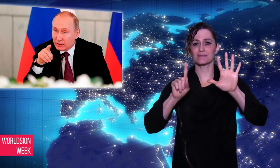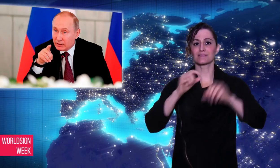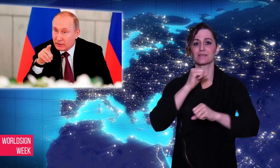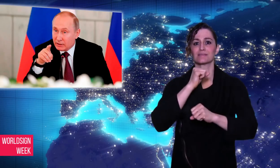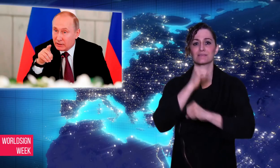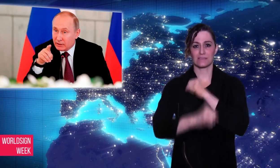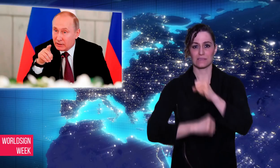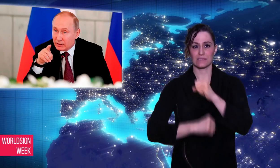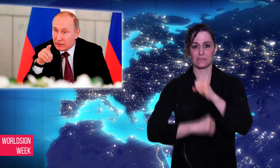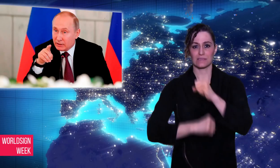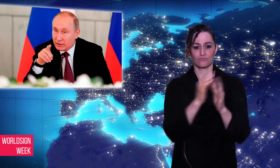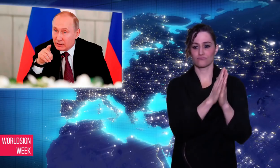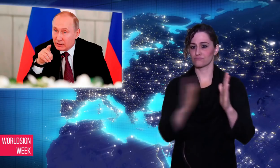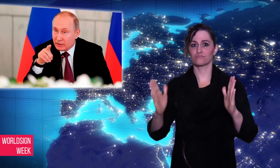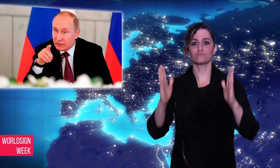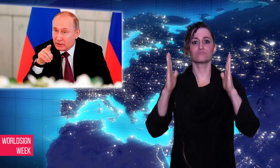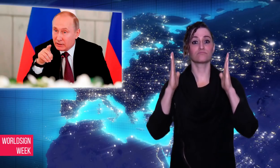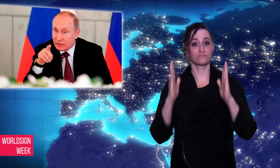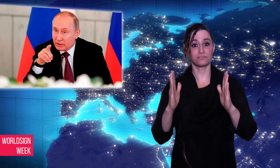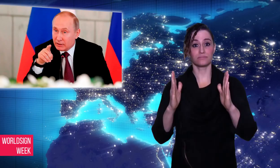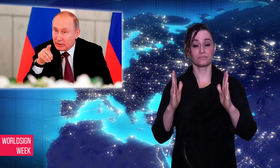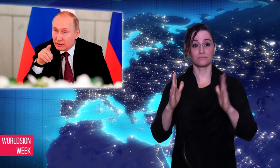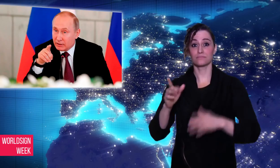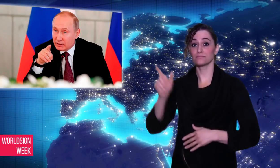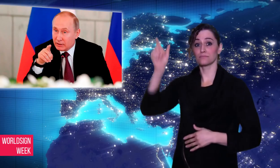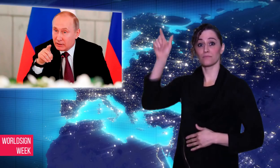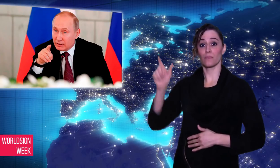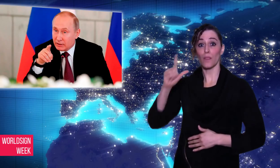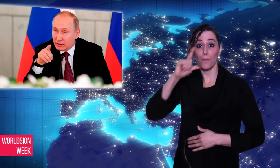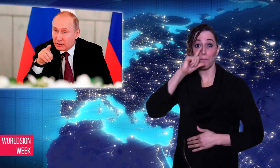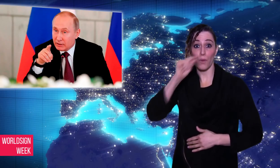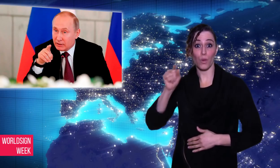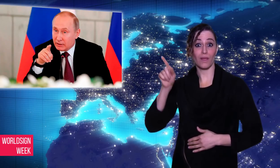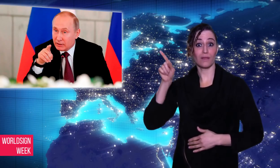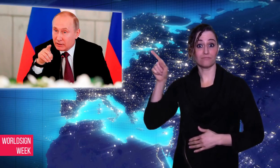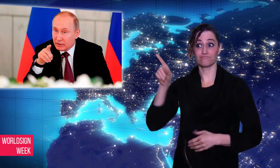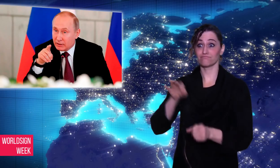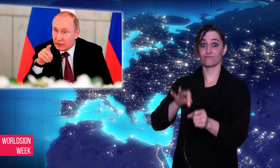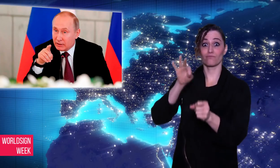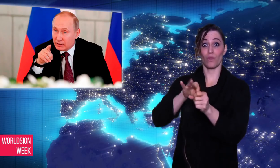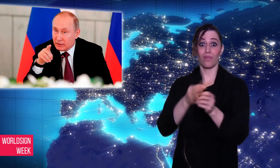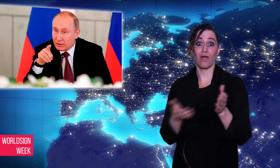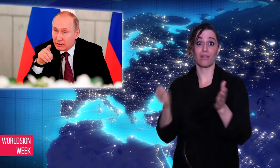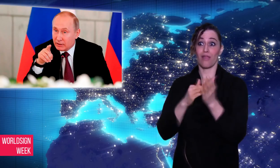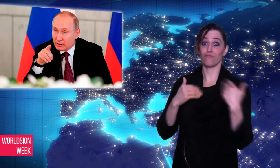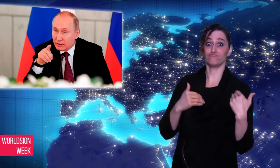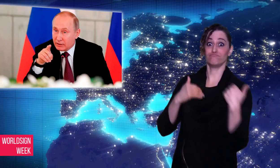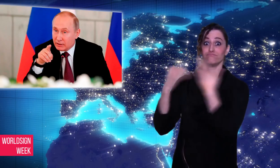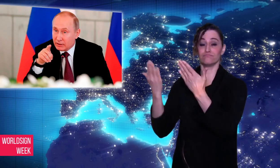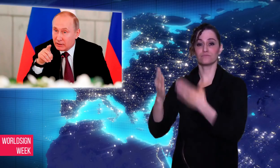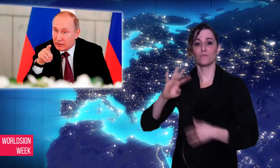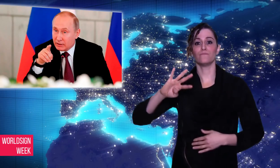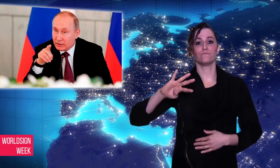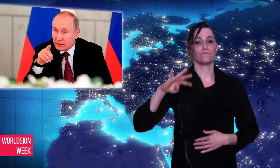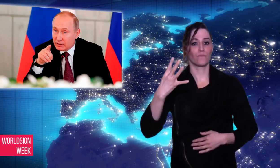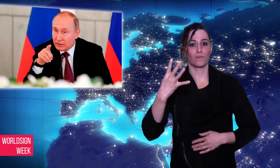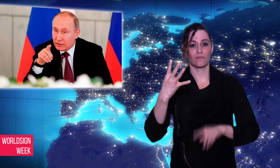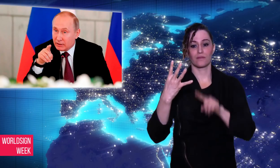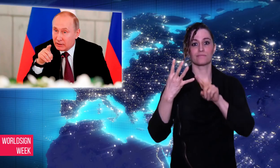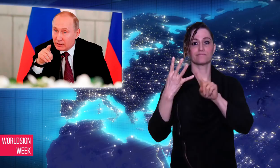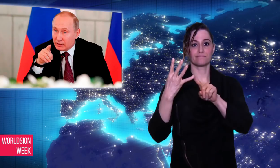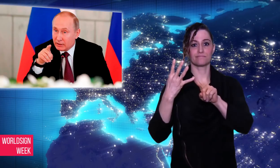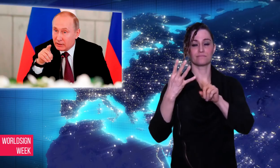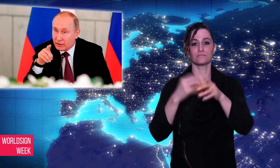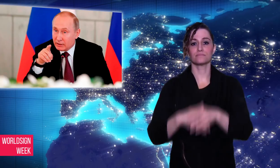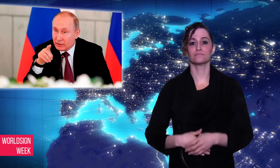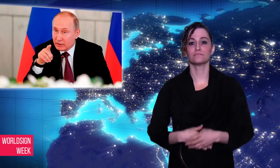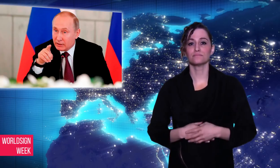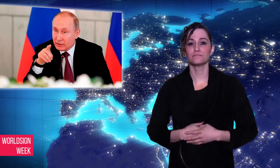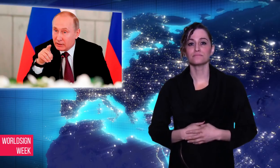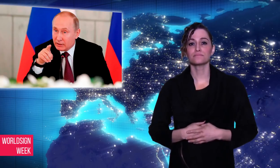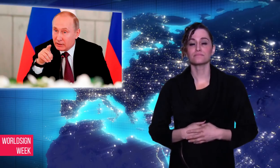election was “barely undemocratic.”